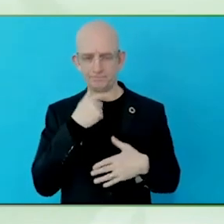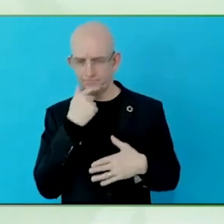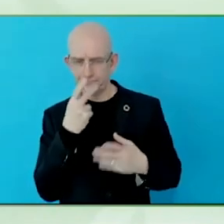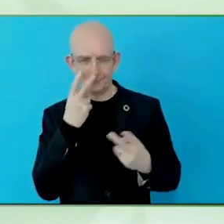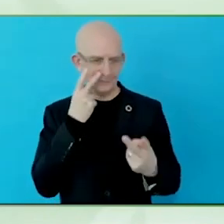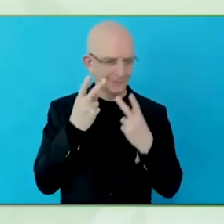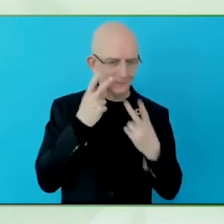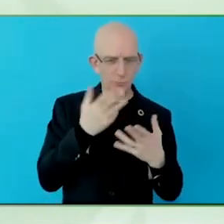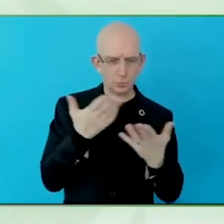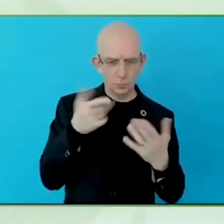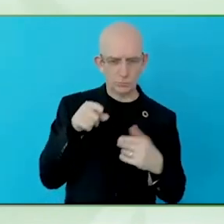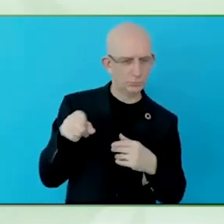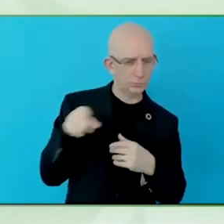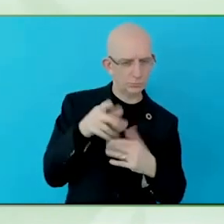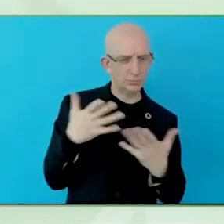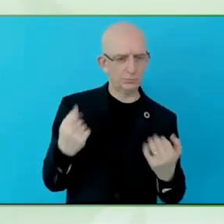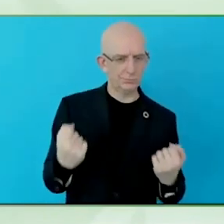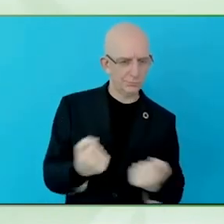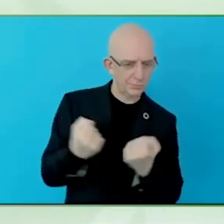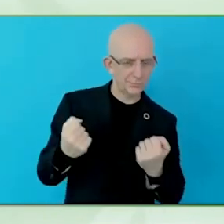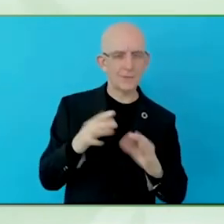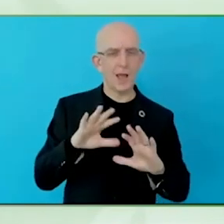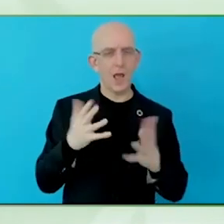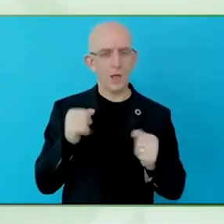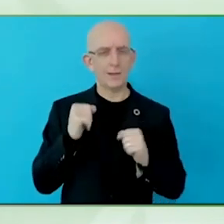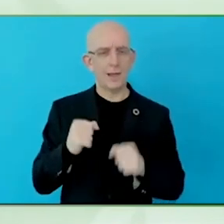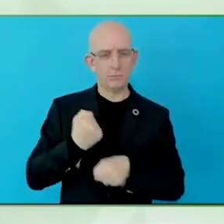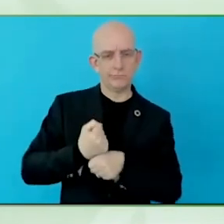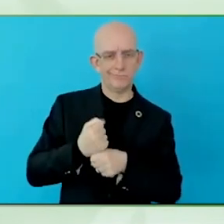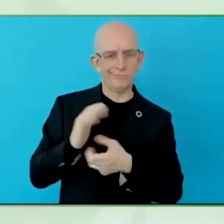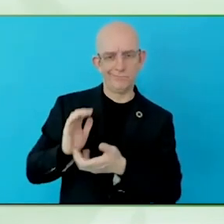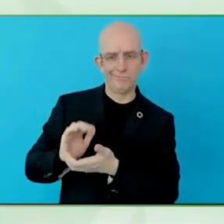It is really teamwork to make this happen. Thank you.